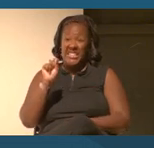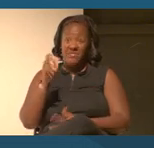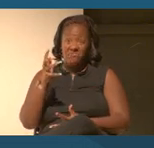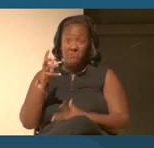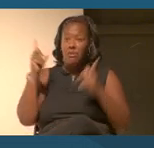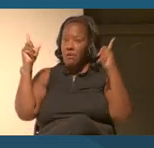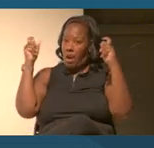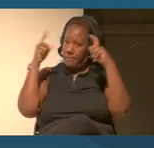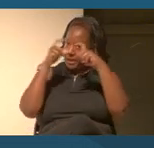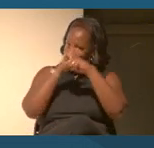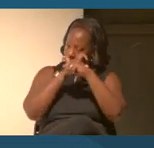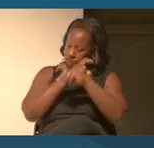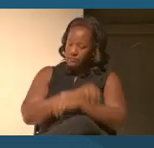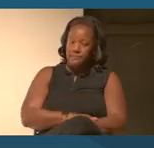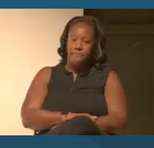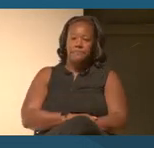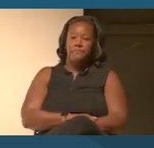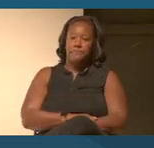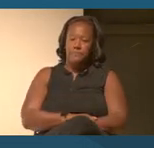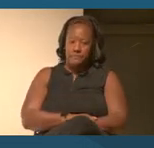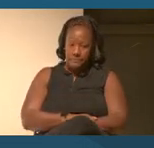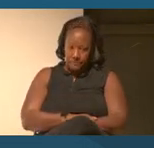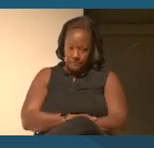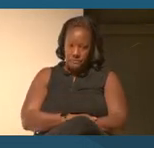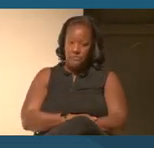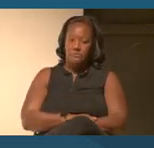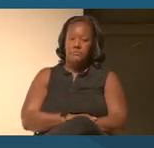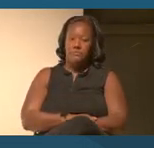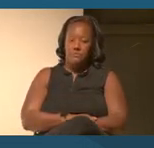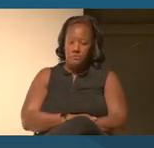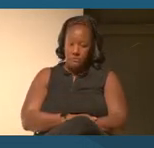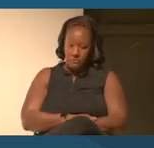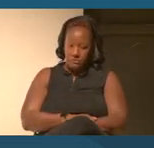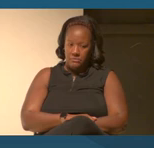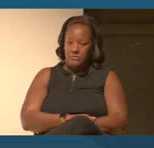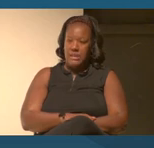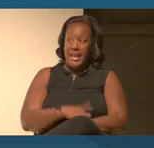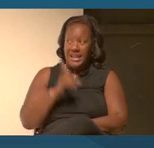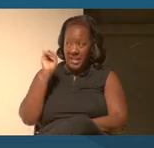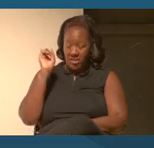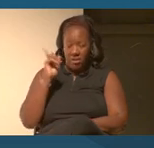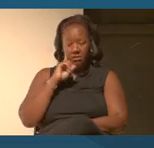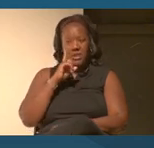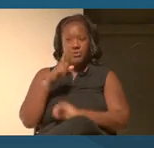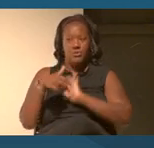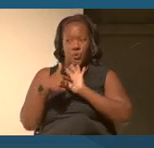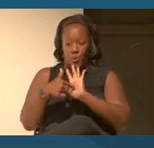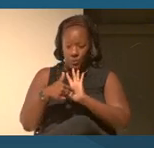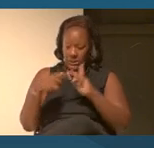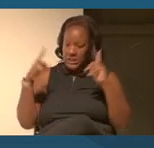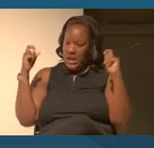That I think it very quickly gets you into the complications around the construction